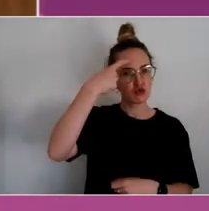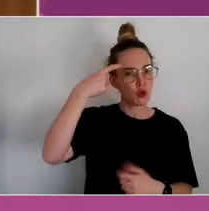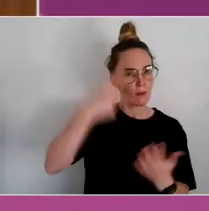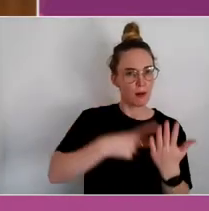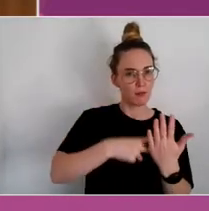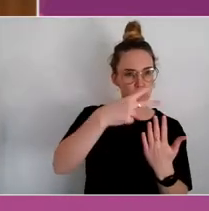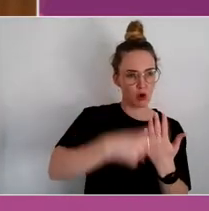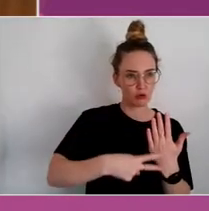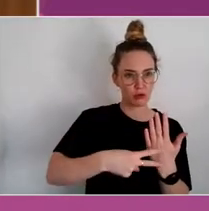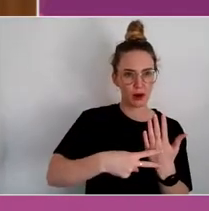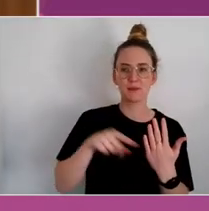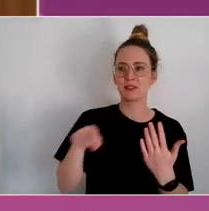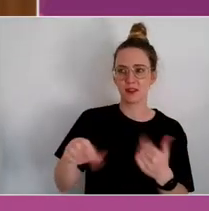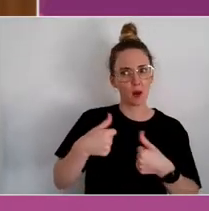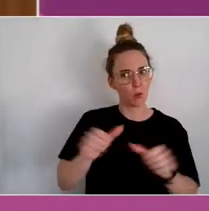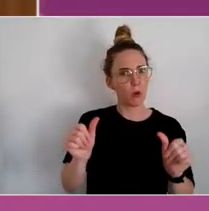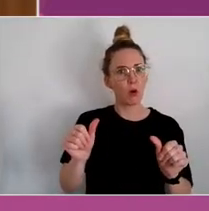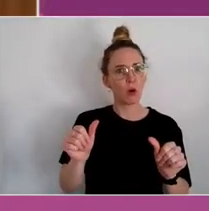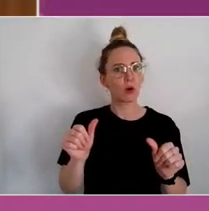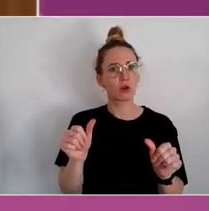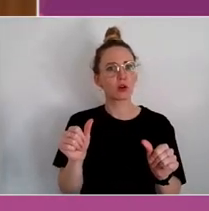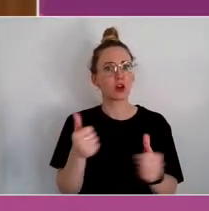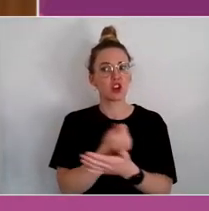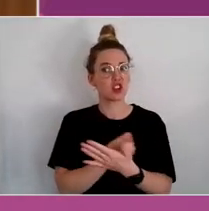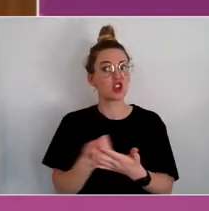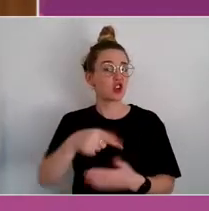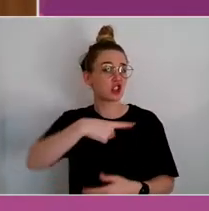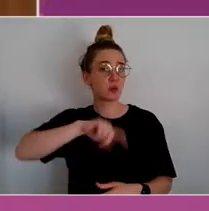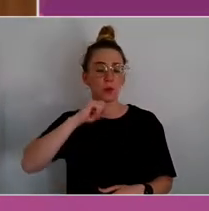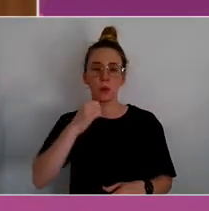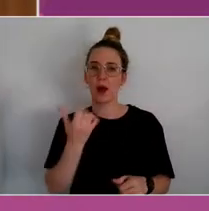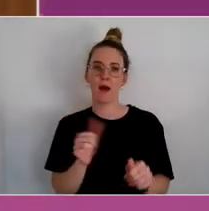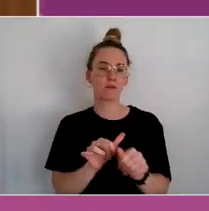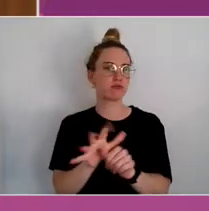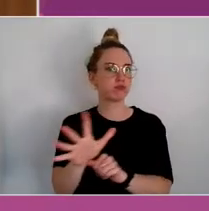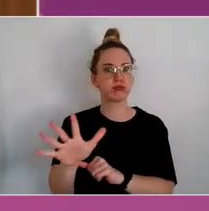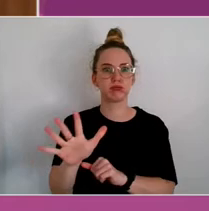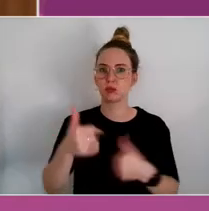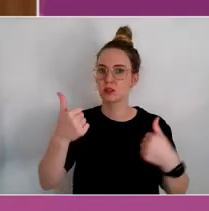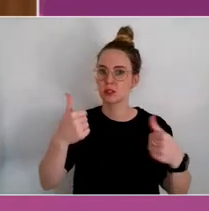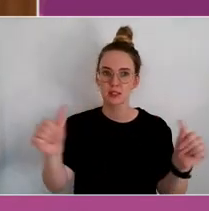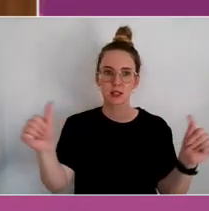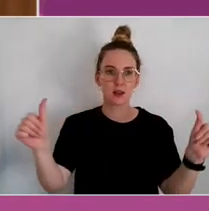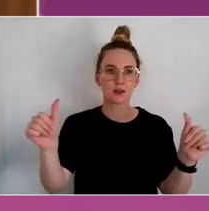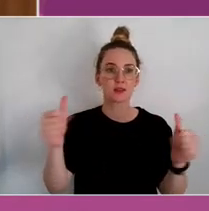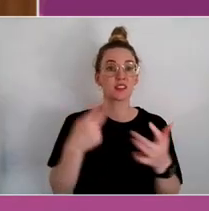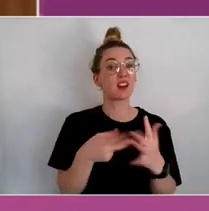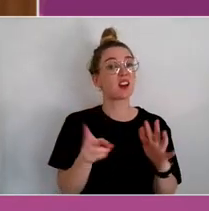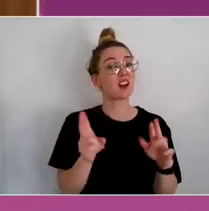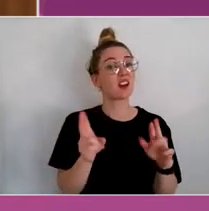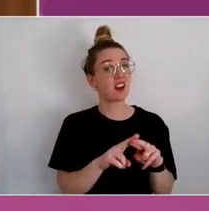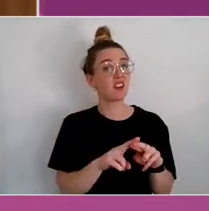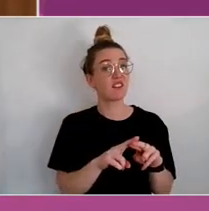Of course we will have spectacular successes if we take the time and do things properly.